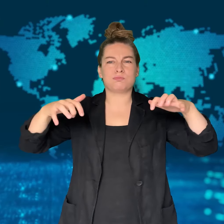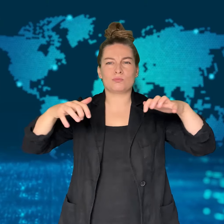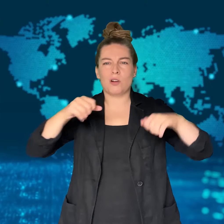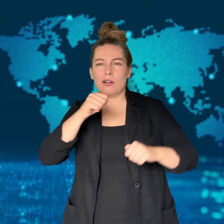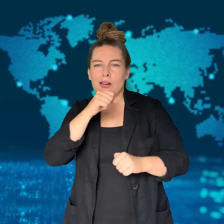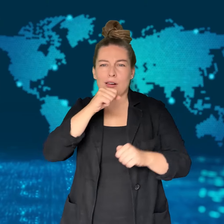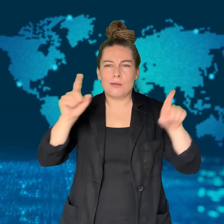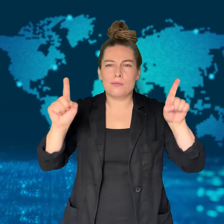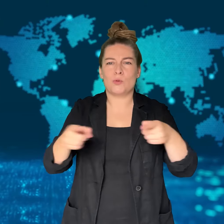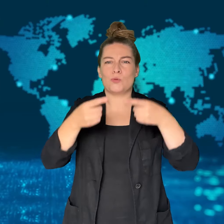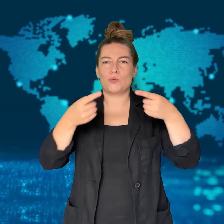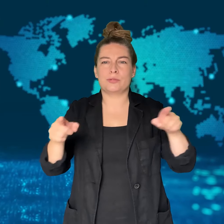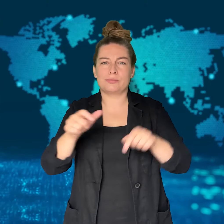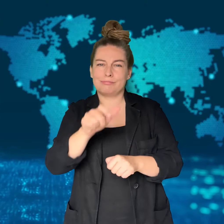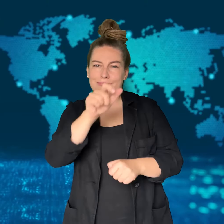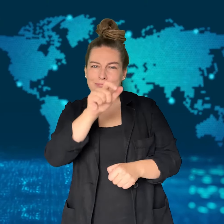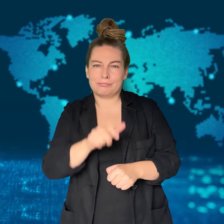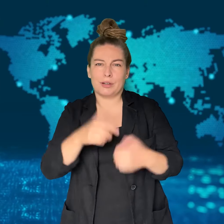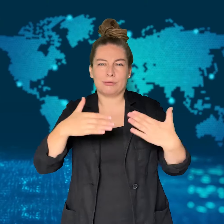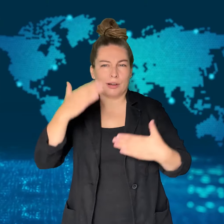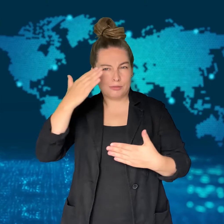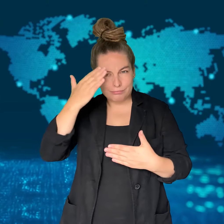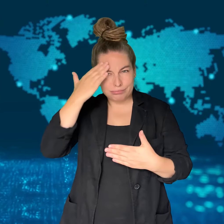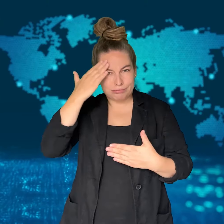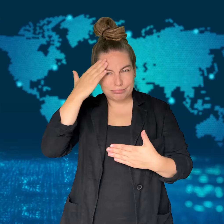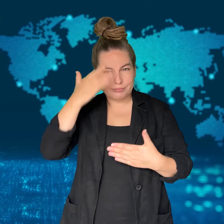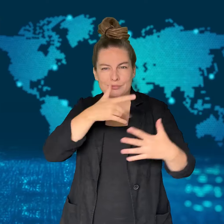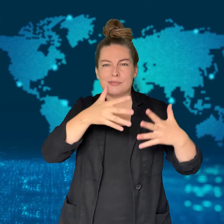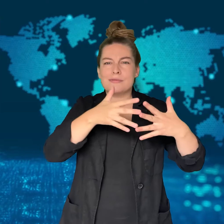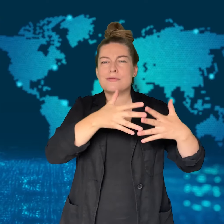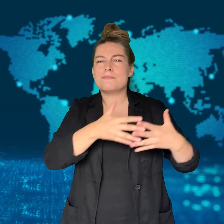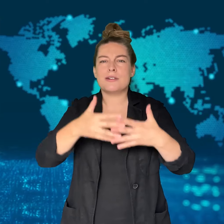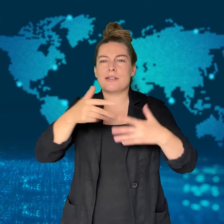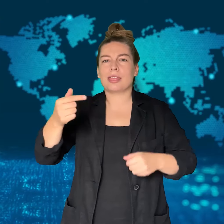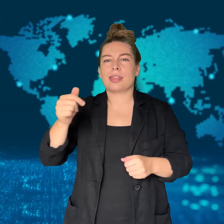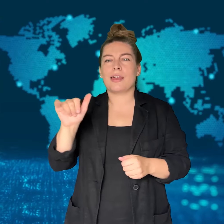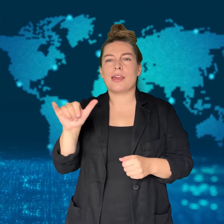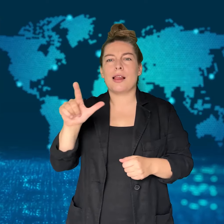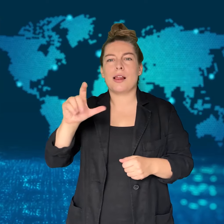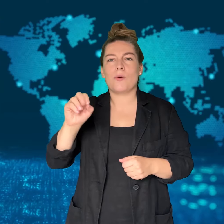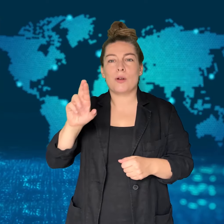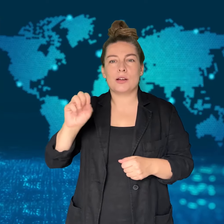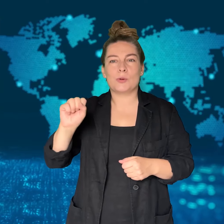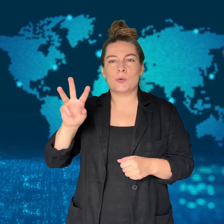in Austria as police identified a terrorist plot.